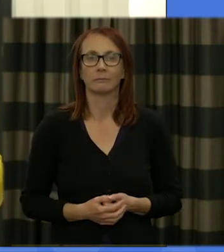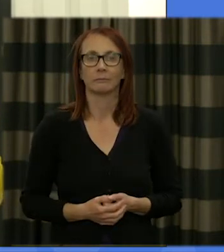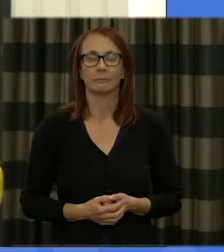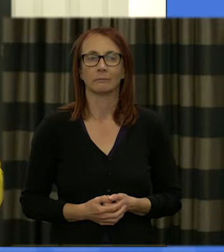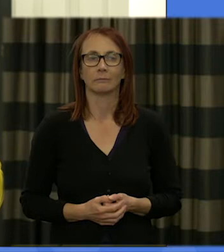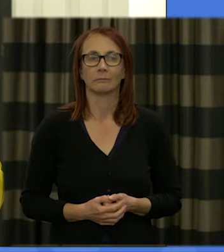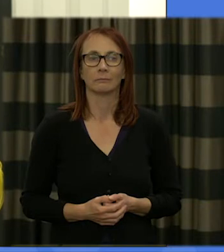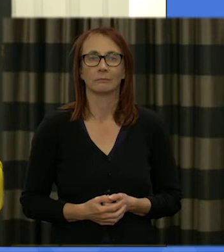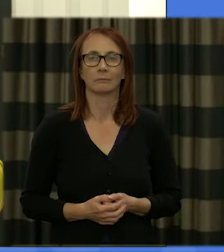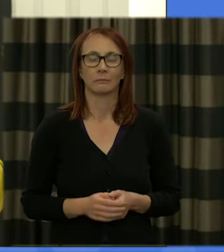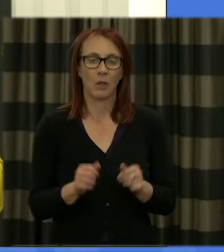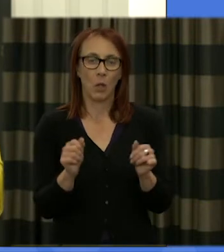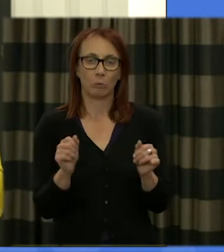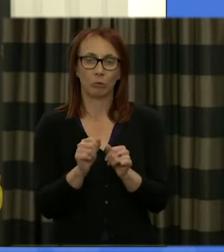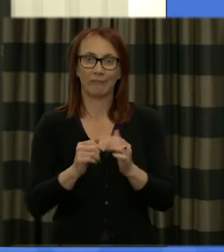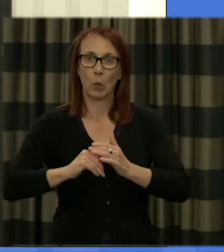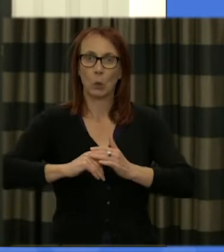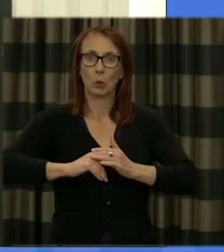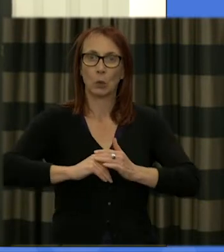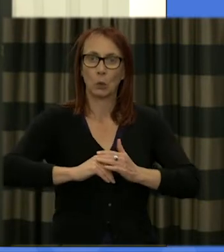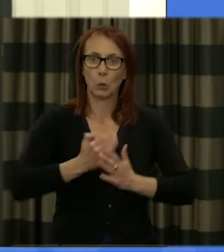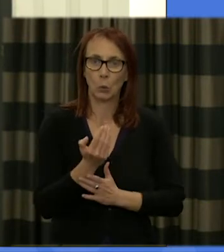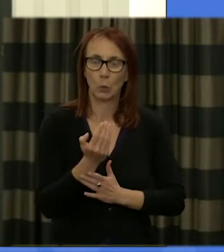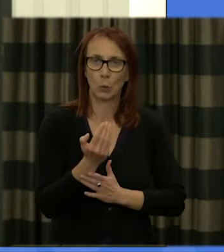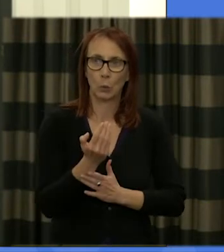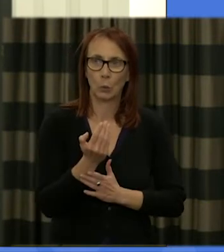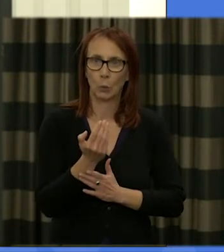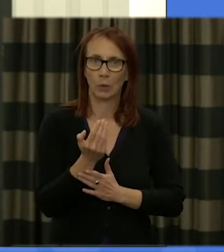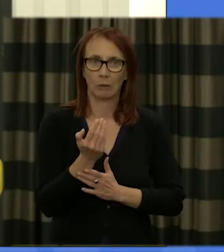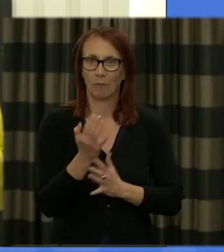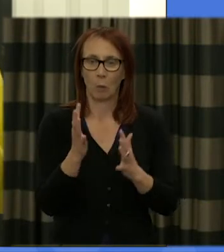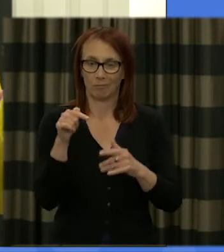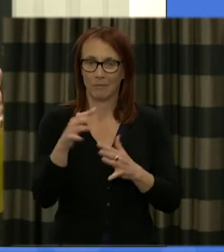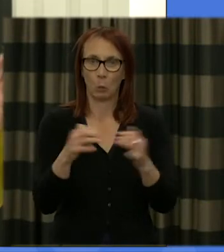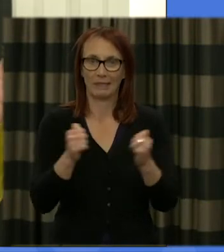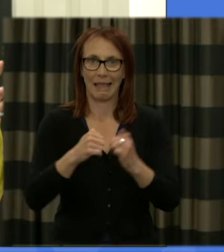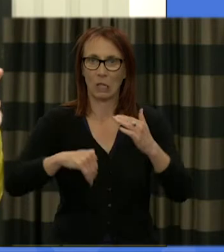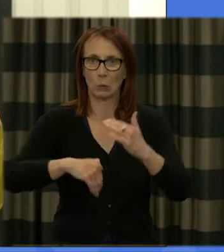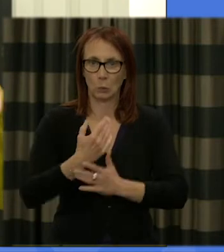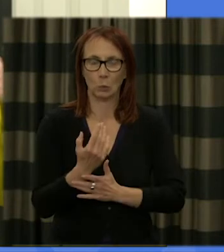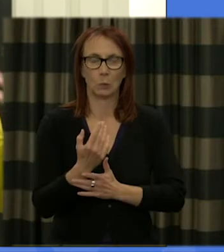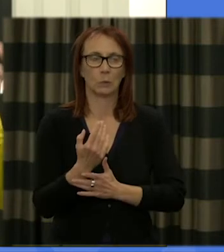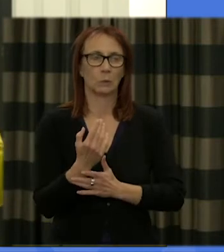introduce a couple of new features to our proceedings which will include some